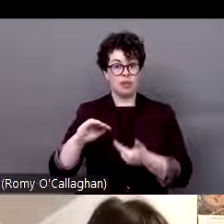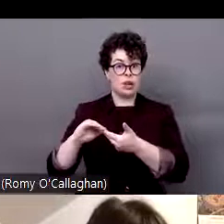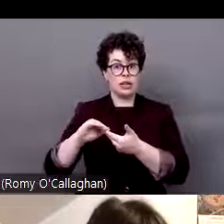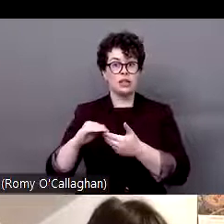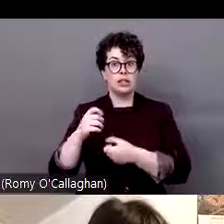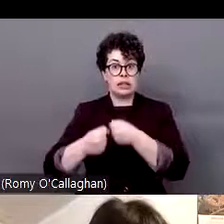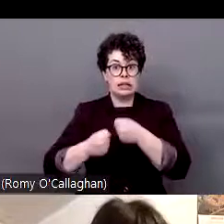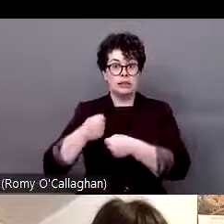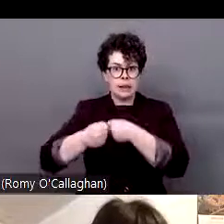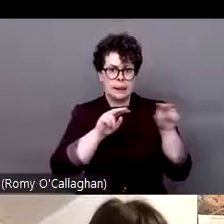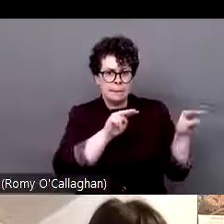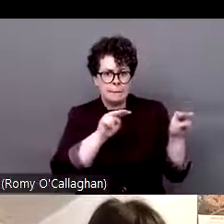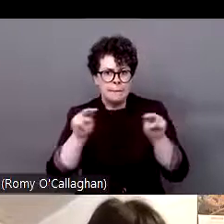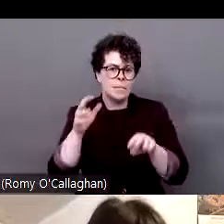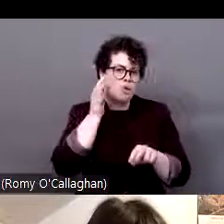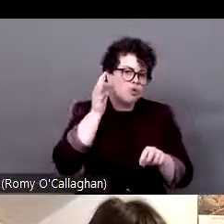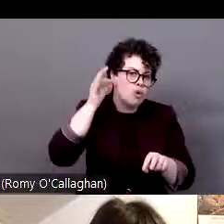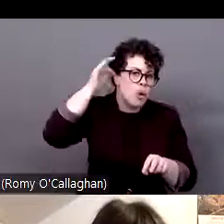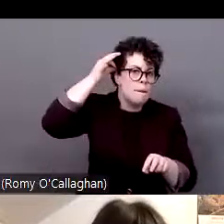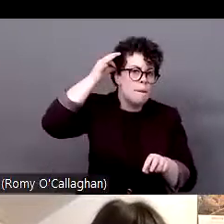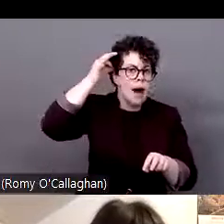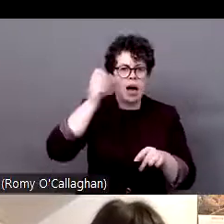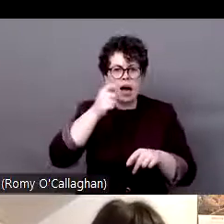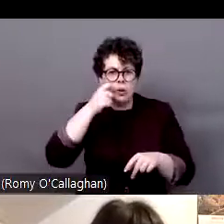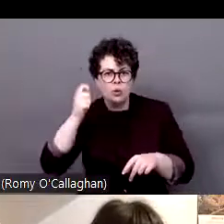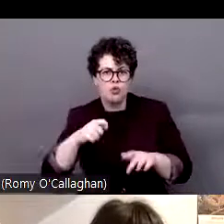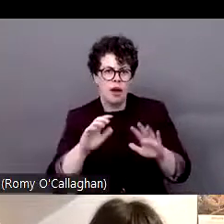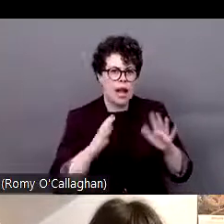of Roma with disabilities since 2018. They have been